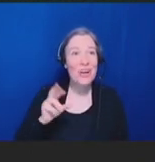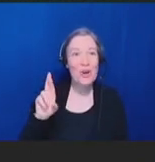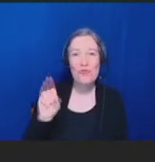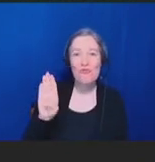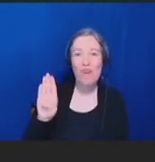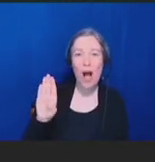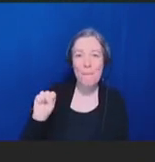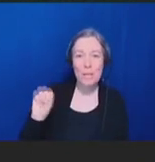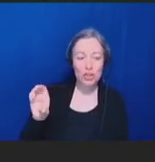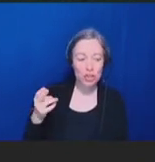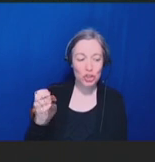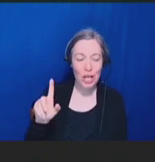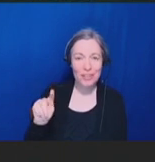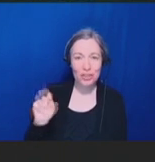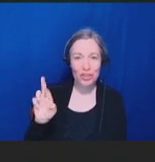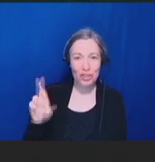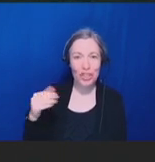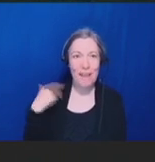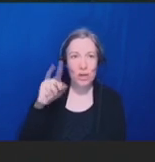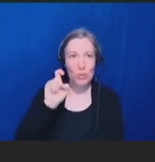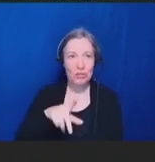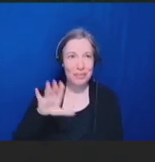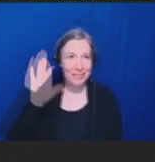quick. Rob Schechter has a question. >> Rob Schechter: Oh, thank you. Thank you